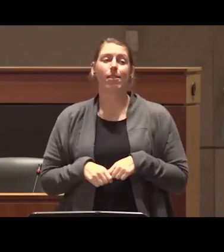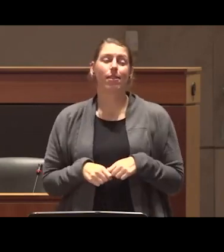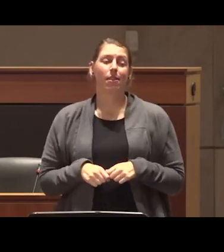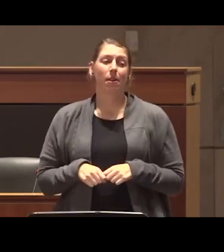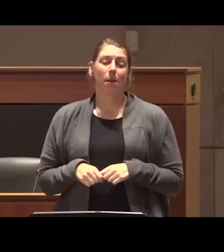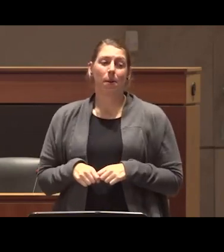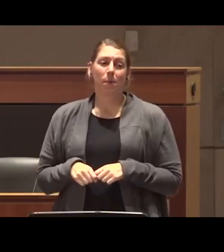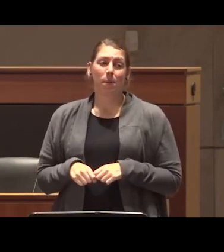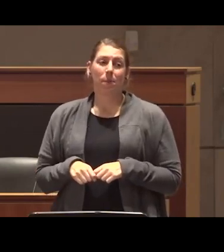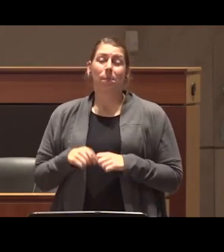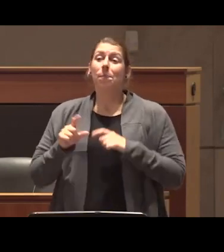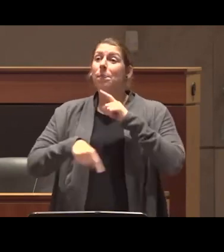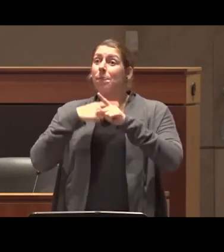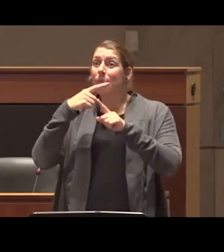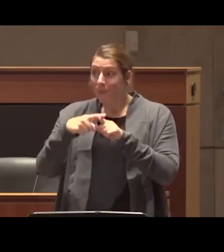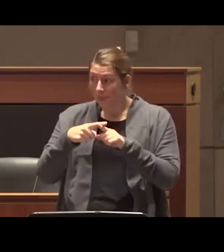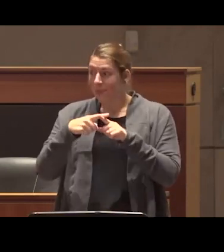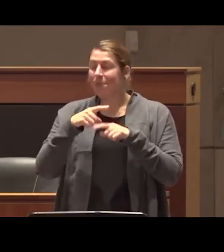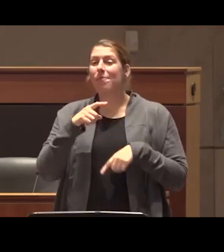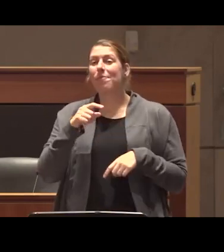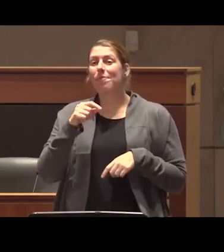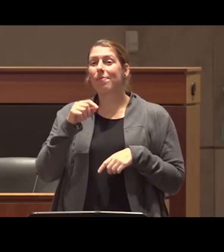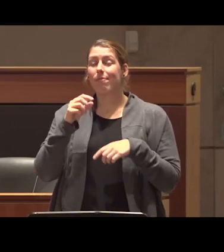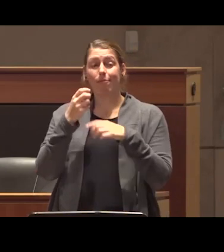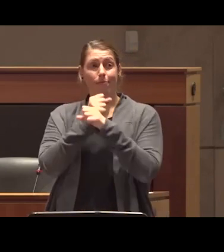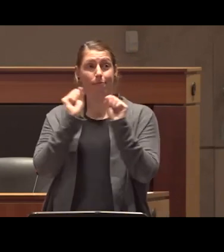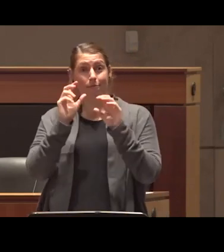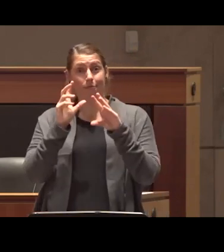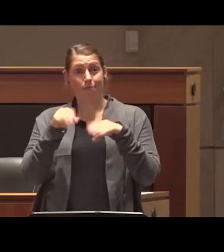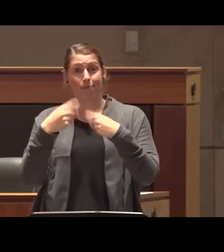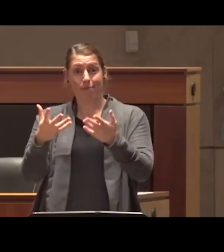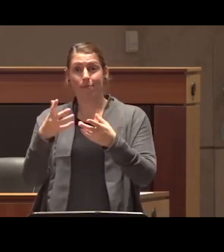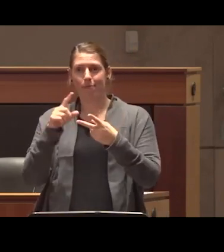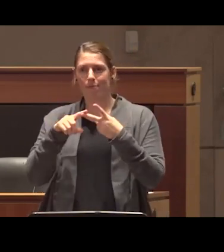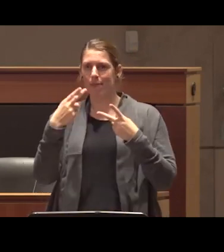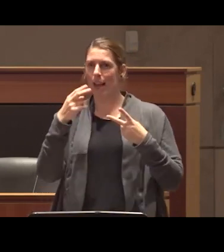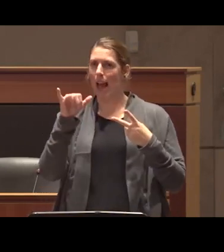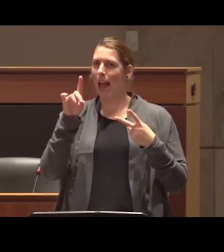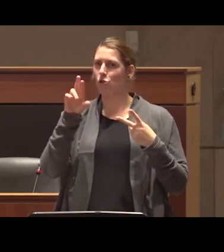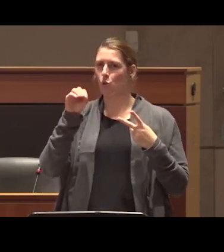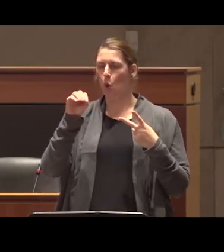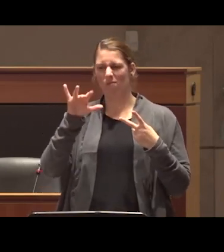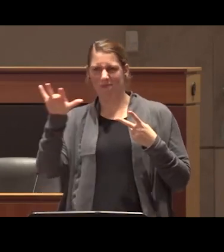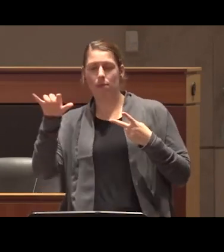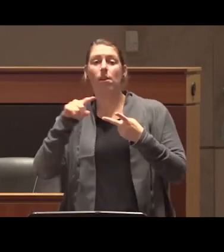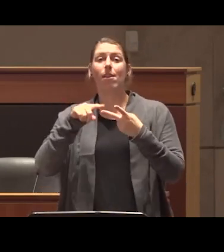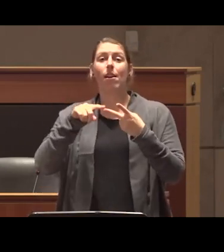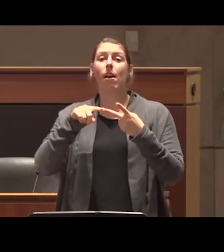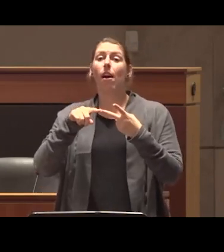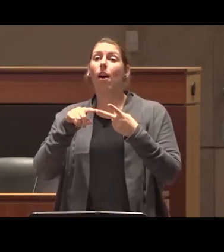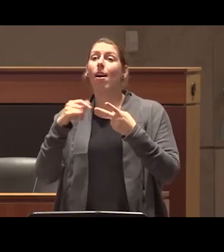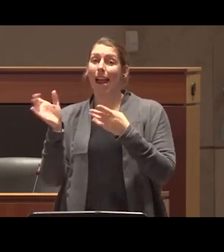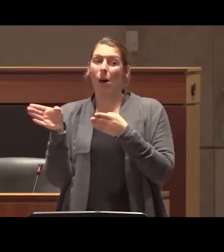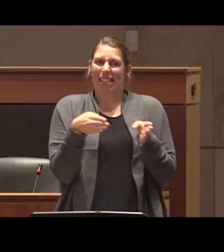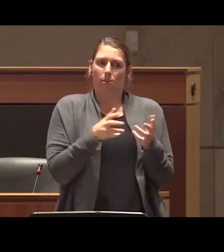that the idea that safe Supply in Hydromorphone specifically is being diverted to young people is